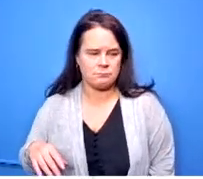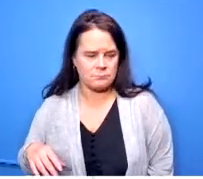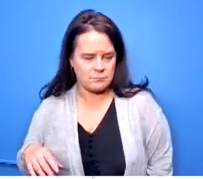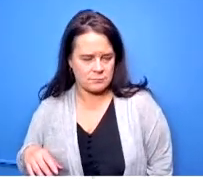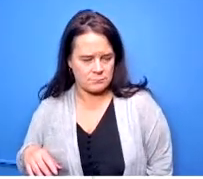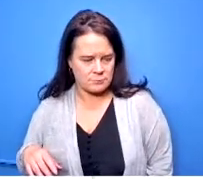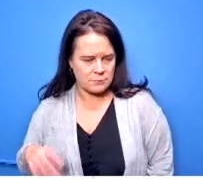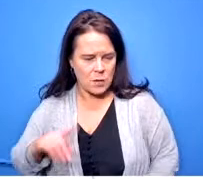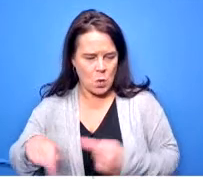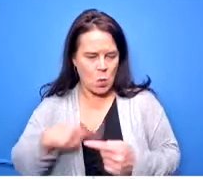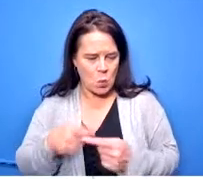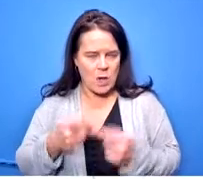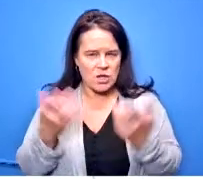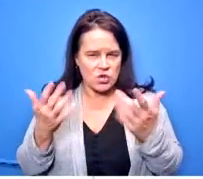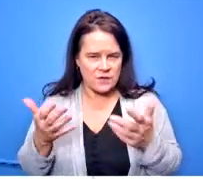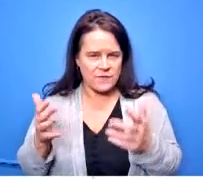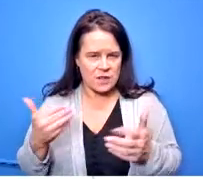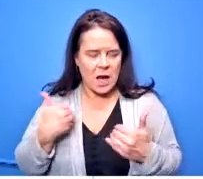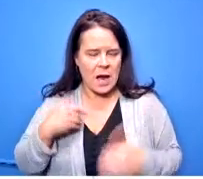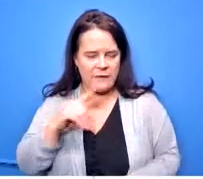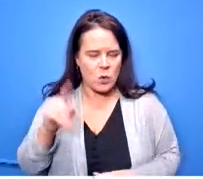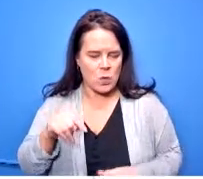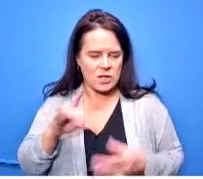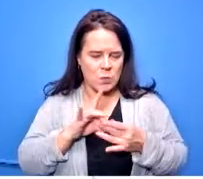finishes hers i do have a question on the osha thing but i'll wait till this finish